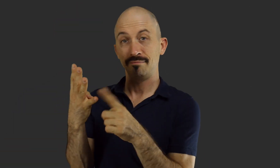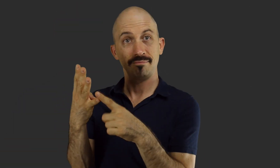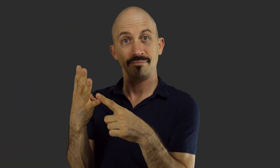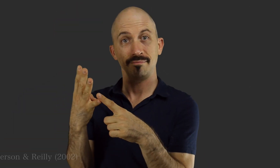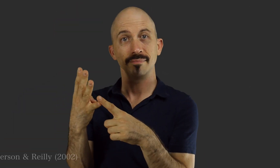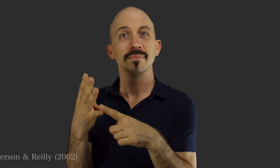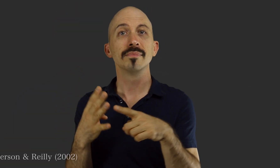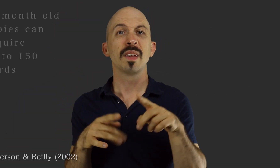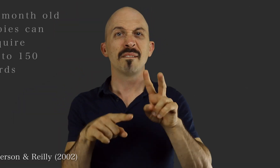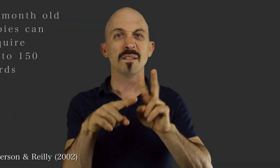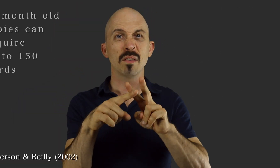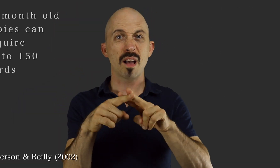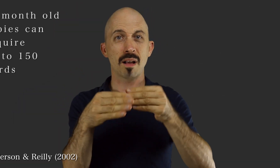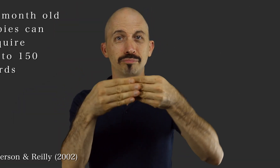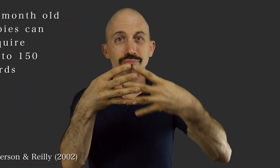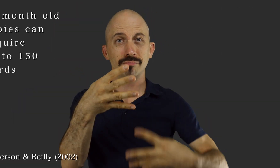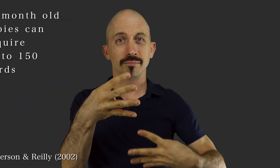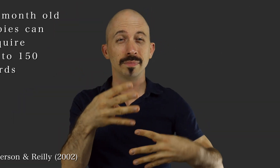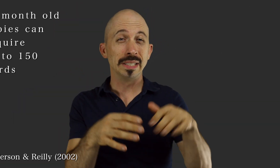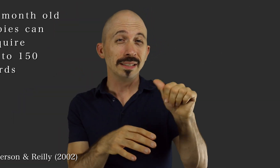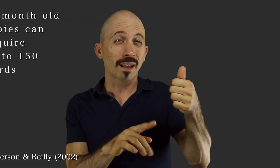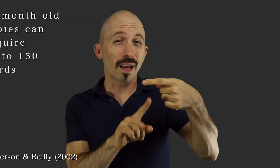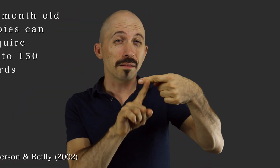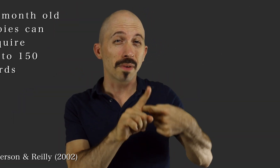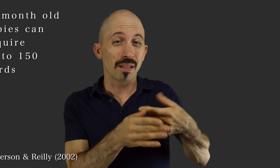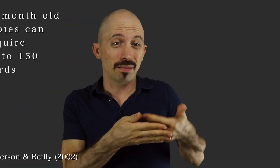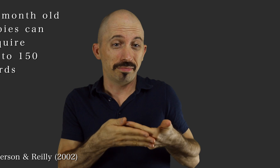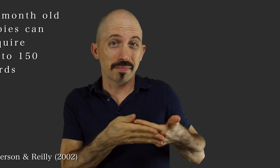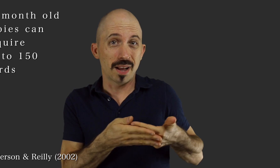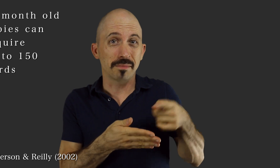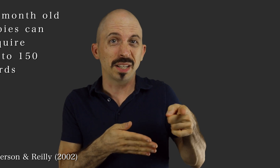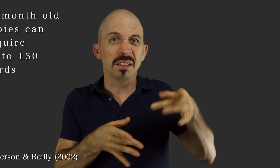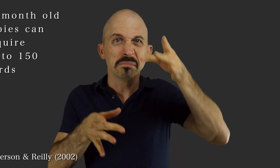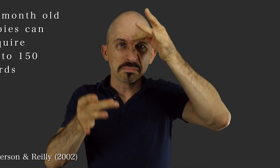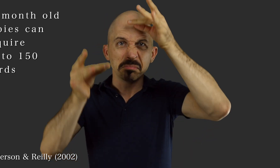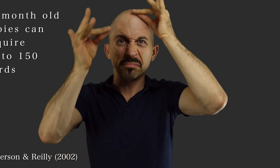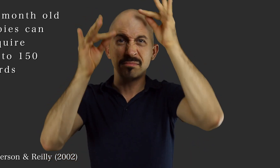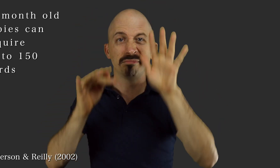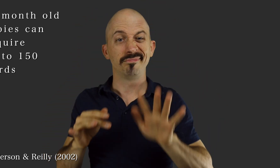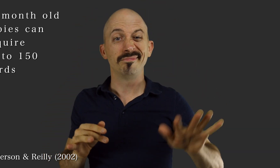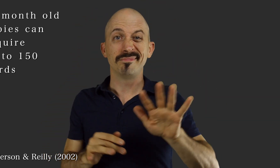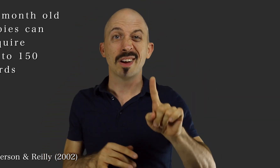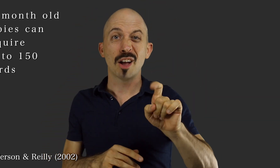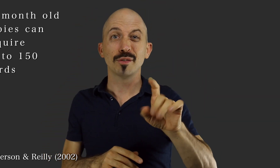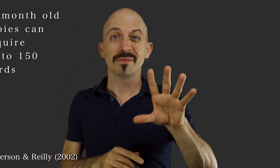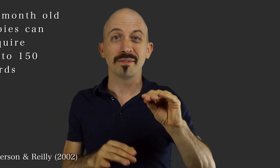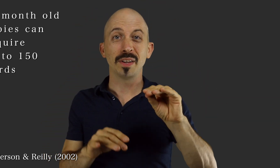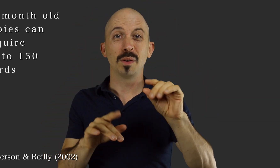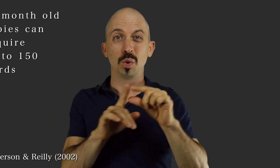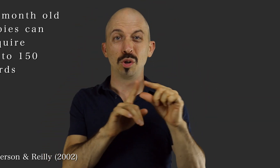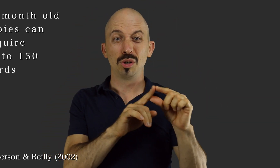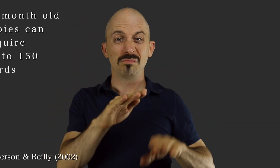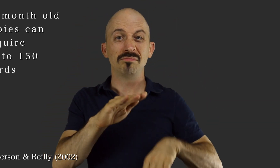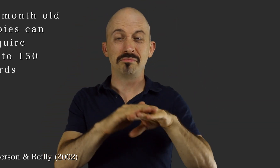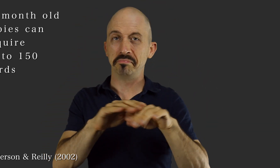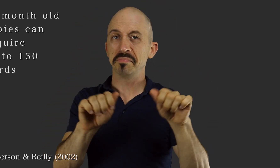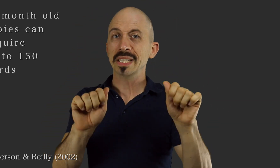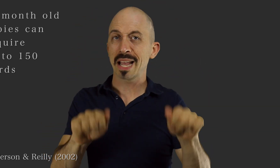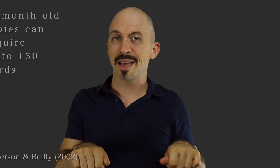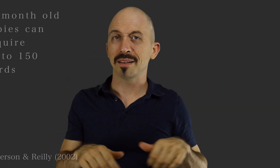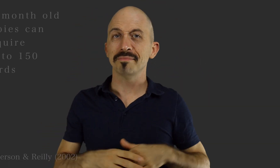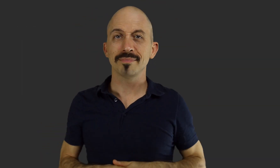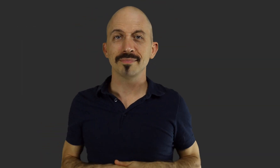By 10 months, a baby can acquire and retain up to 150 vocabulary words.